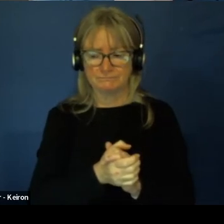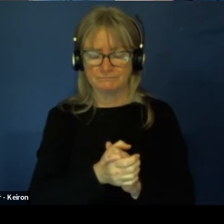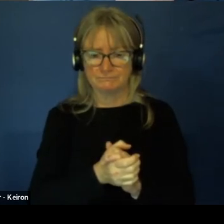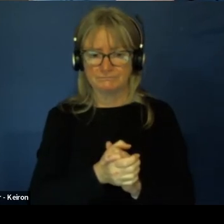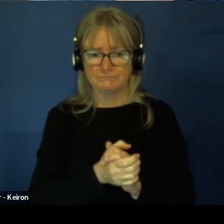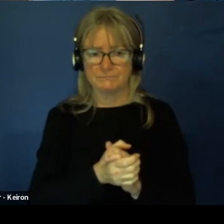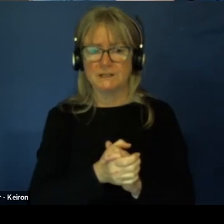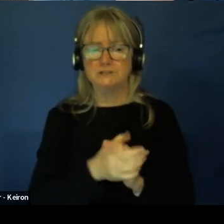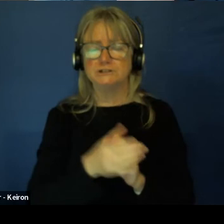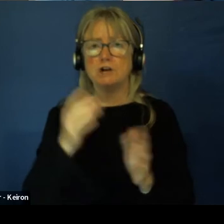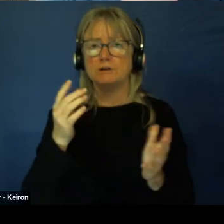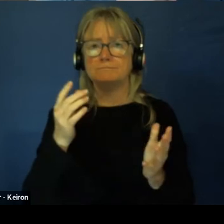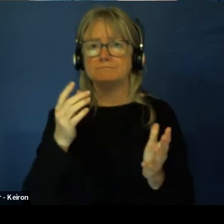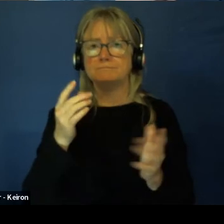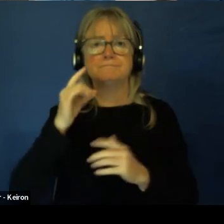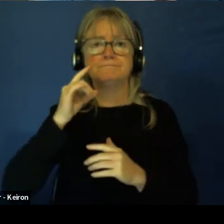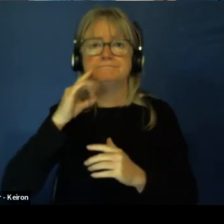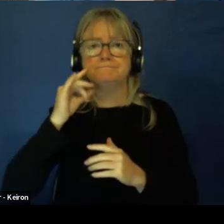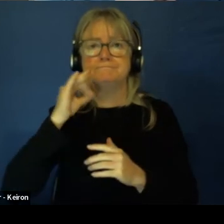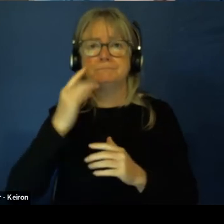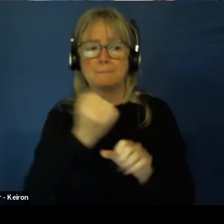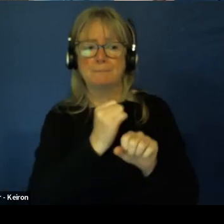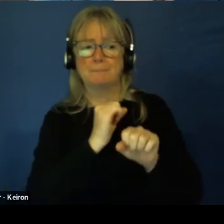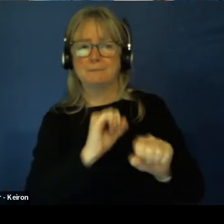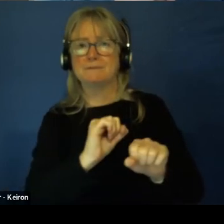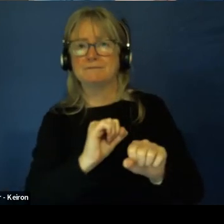an accident going down the stairs.